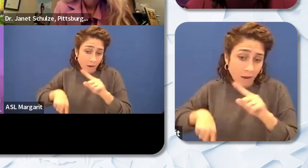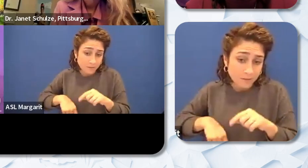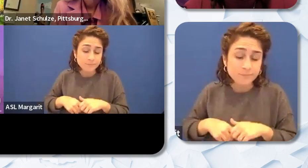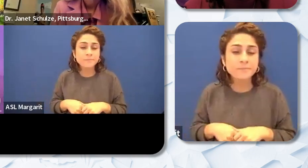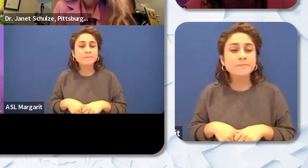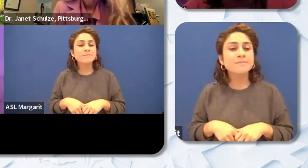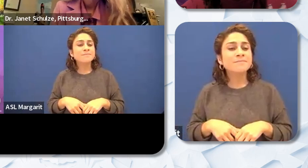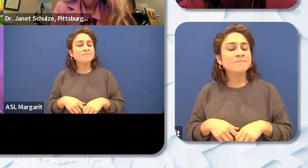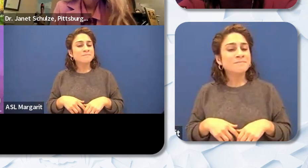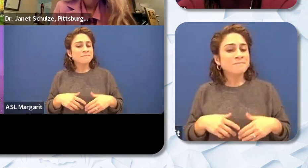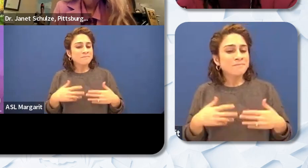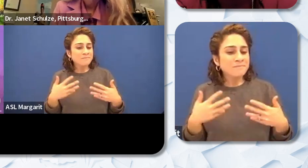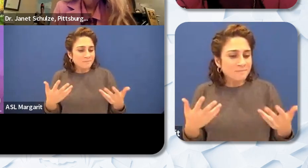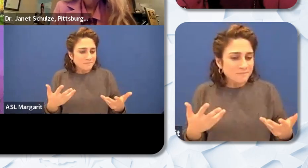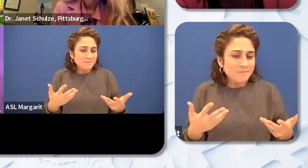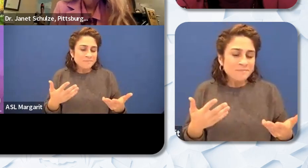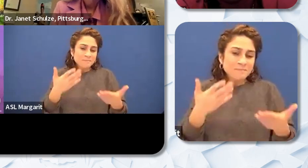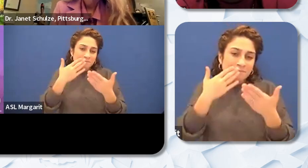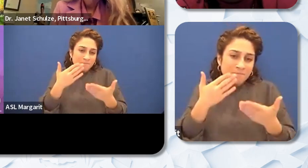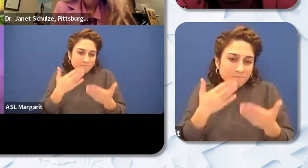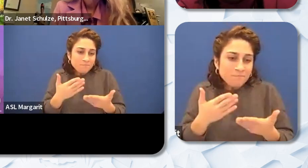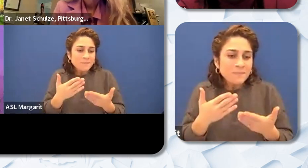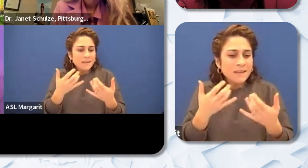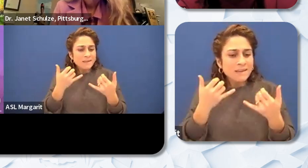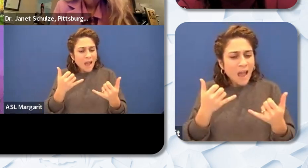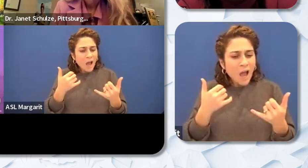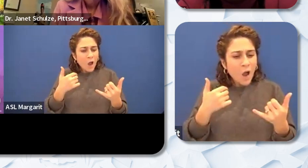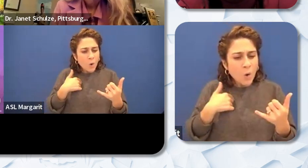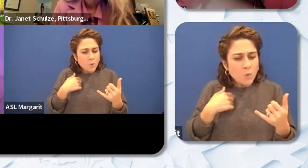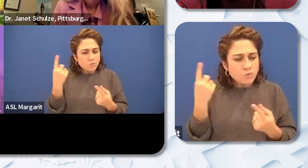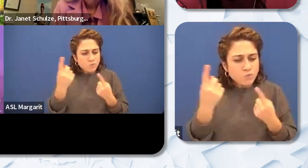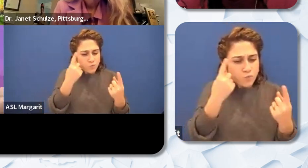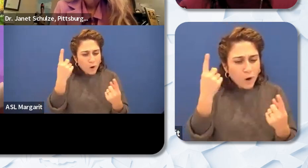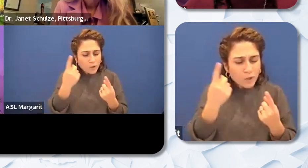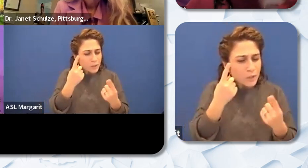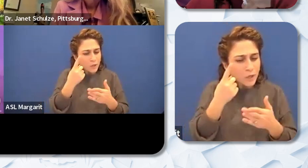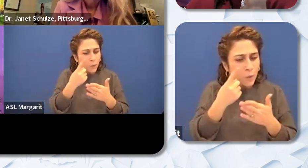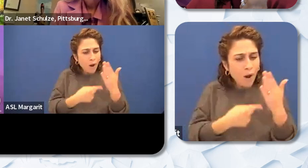Mrs. Ajayi shared a lot of things. I was wondering what was resonating with you not only of what she